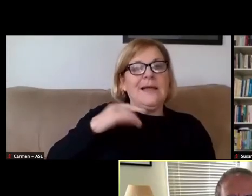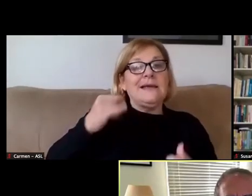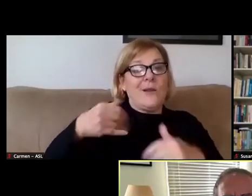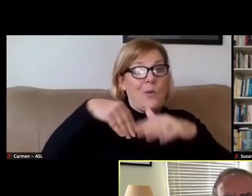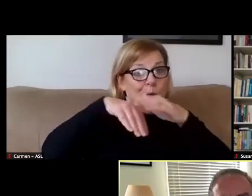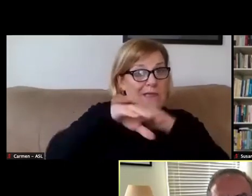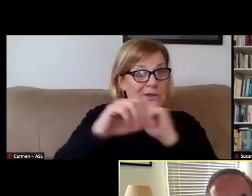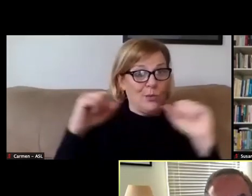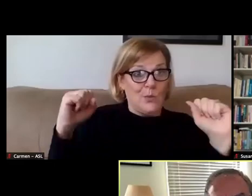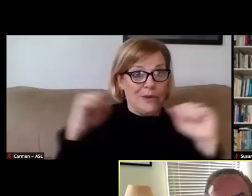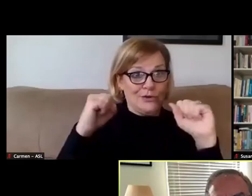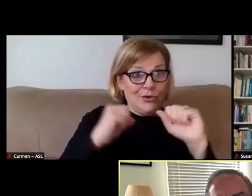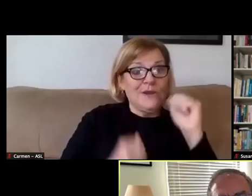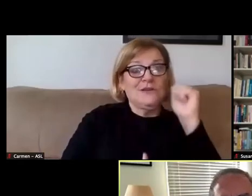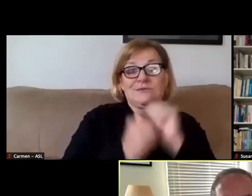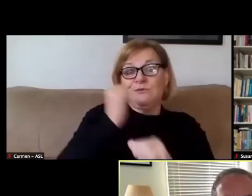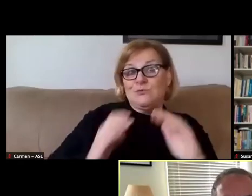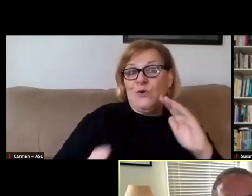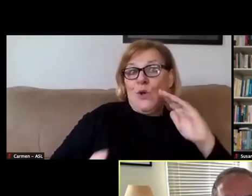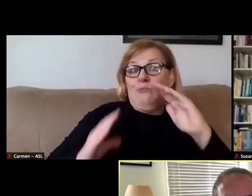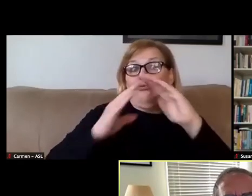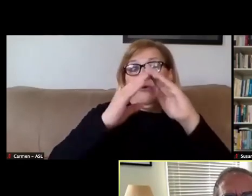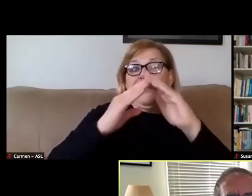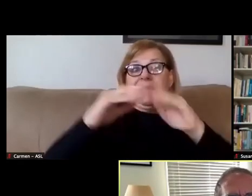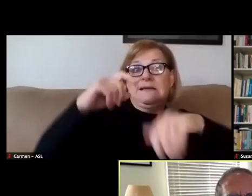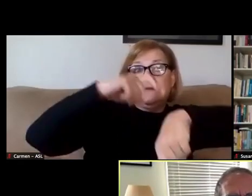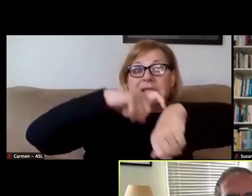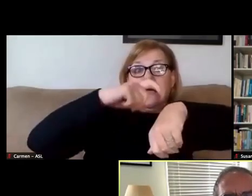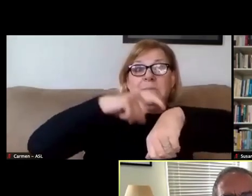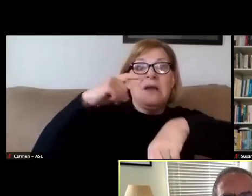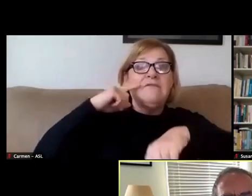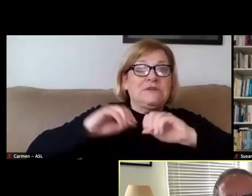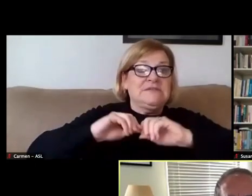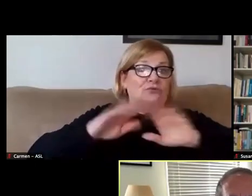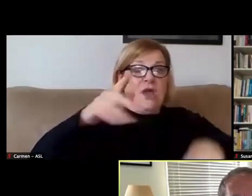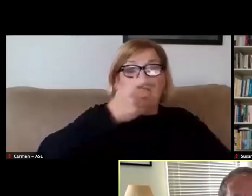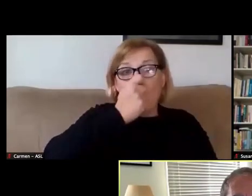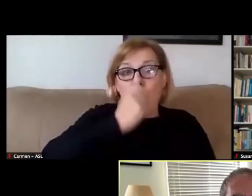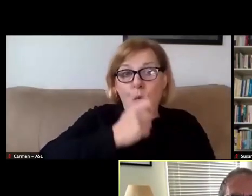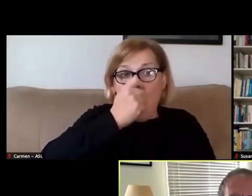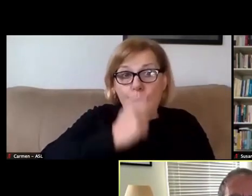It's the usual peak season for the spread of cold viruses and other diseases like influenza.